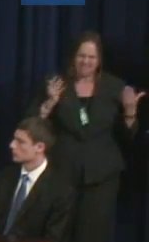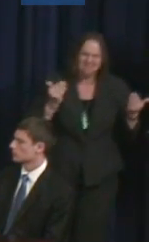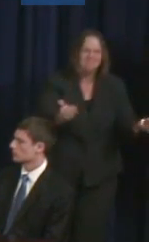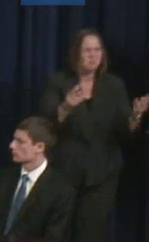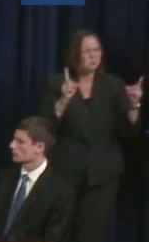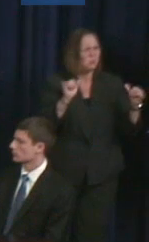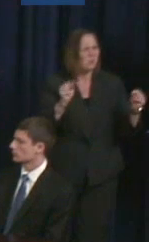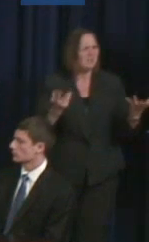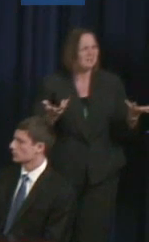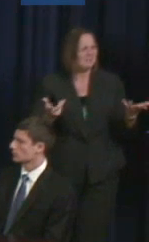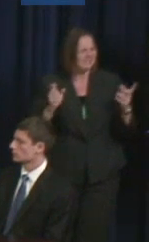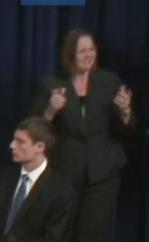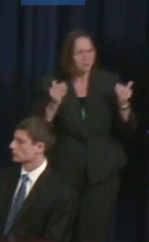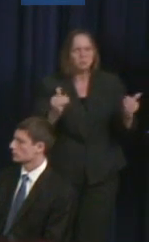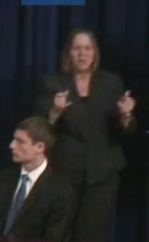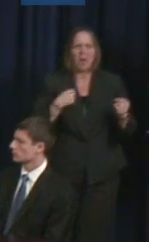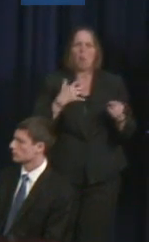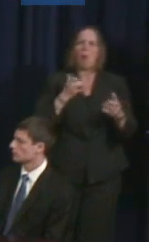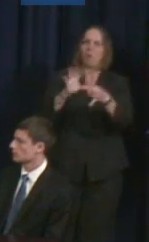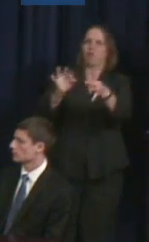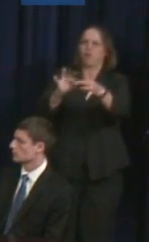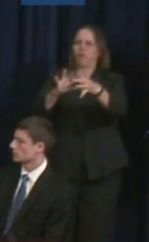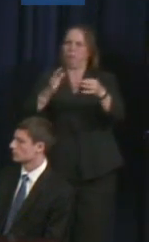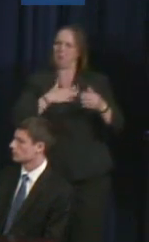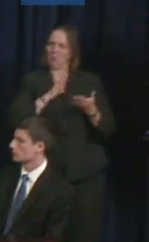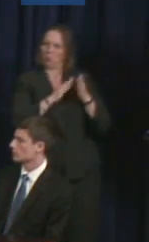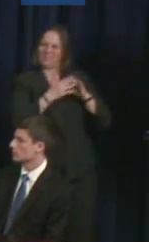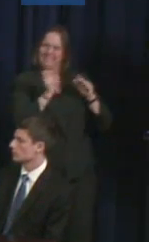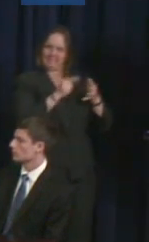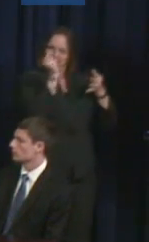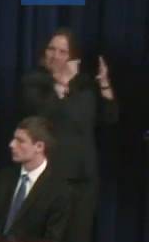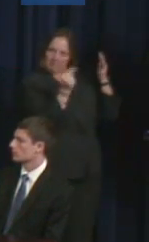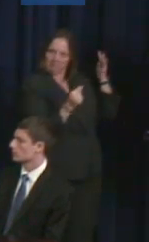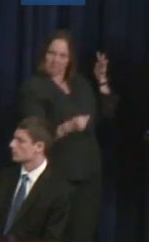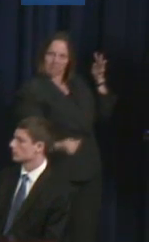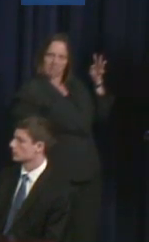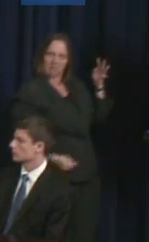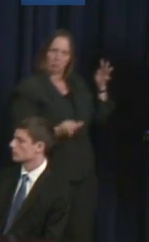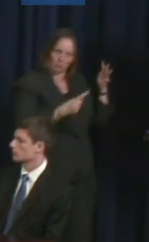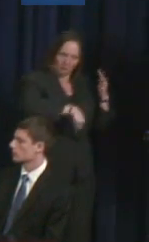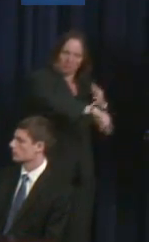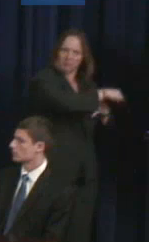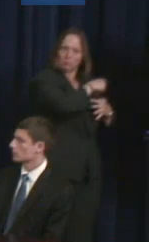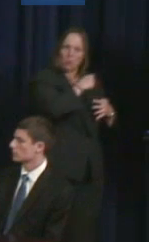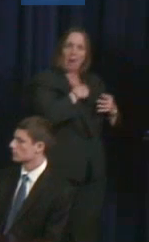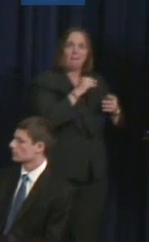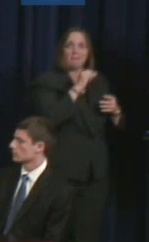I wanted others to know in our community that there are people with intellectual and physical disabilities and